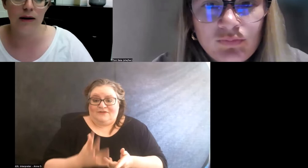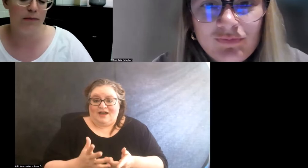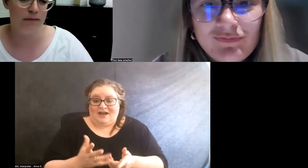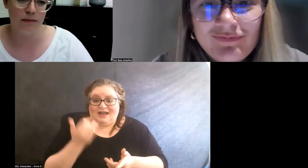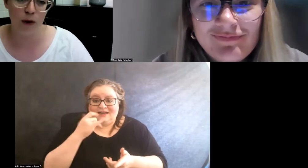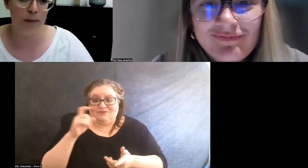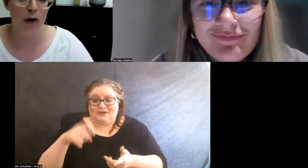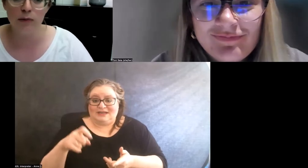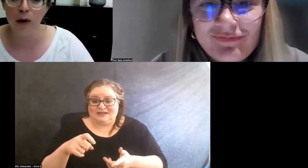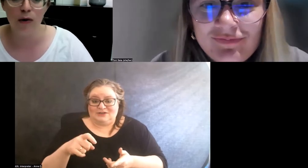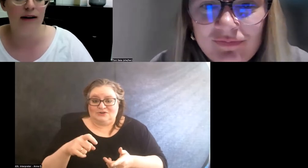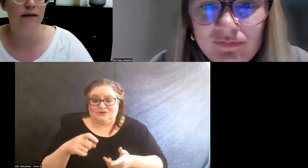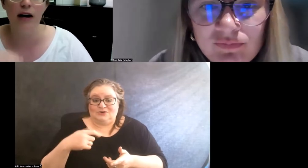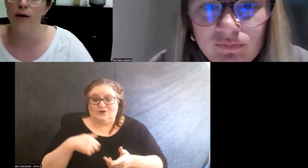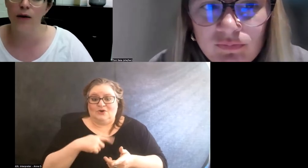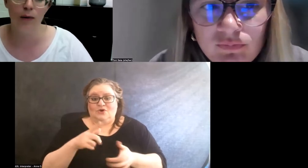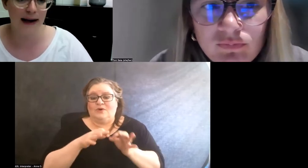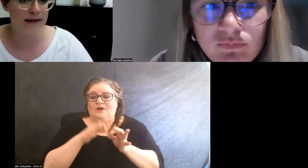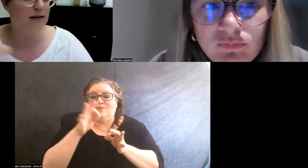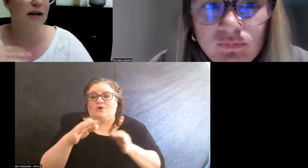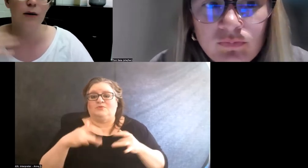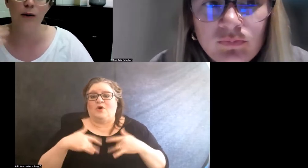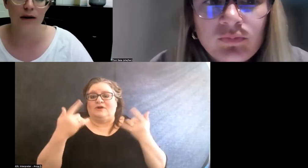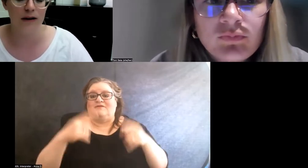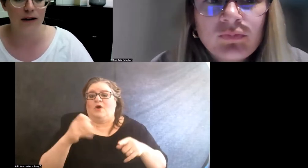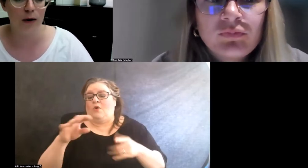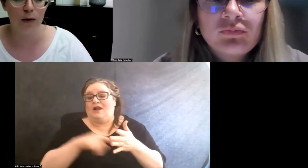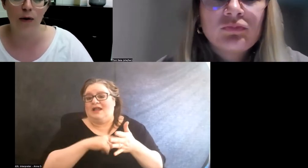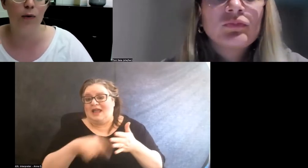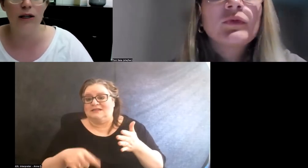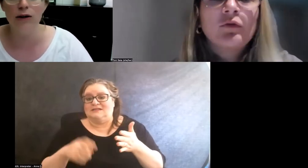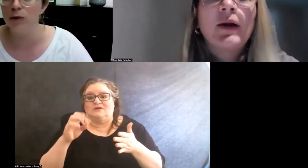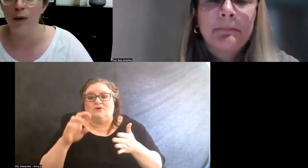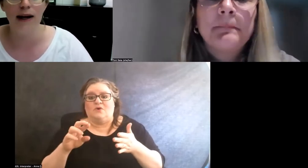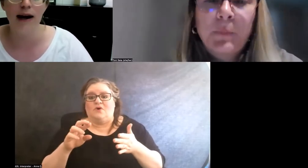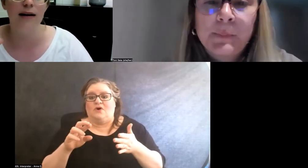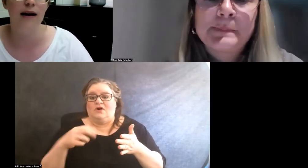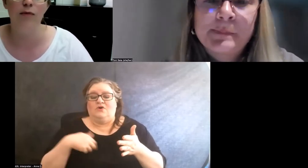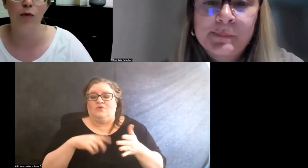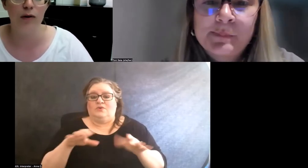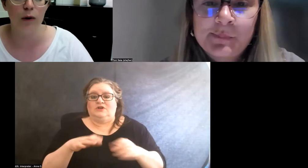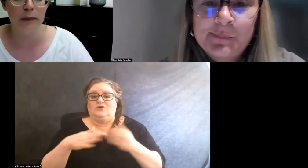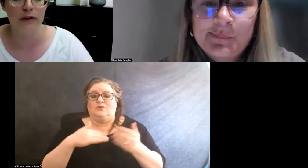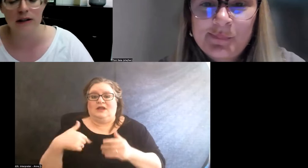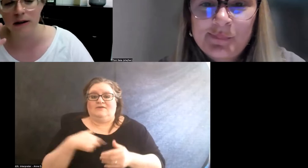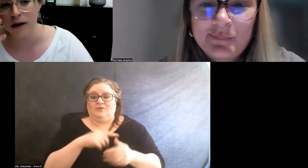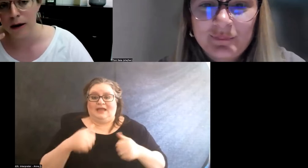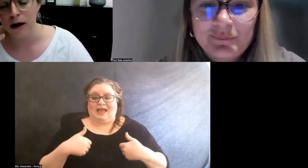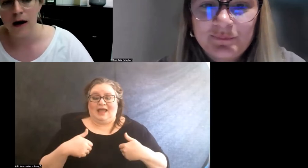we postpone an event or we cancel it or we do what we can to have more than one person